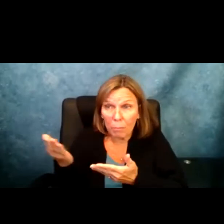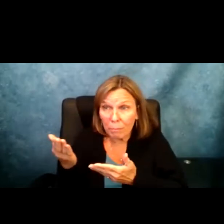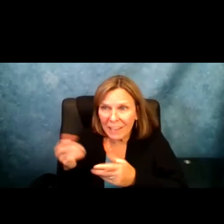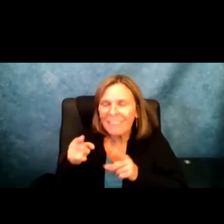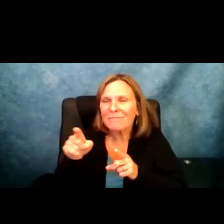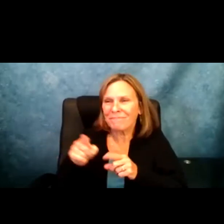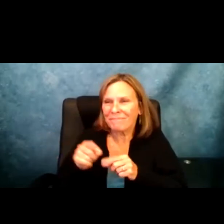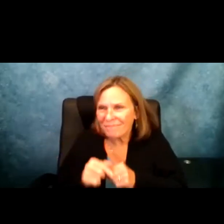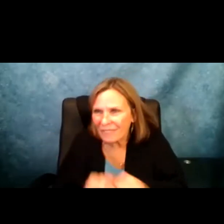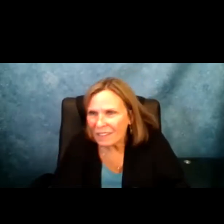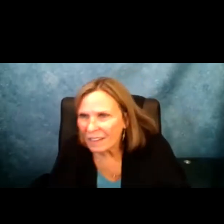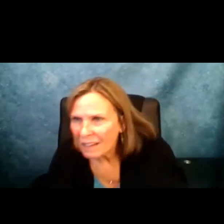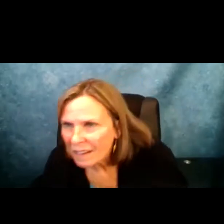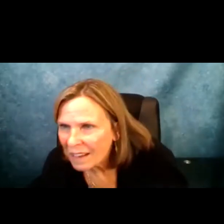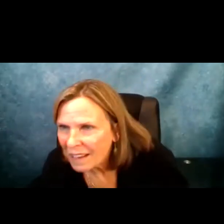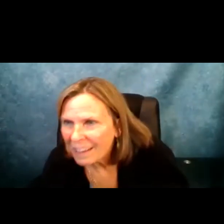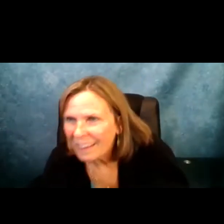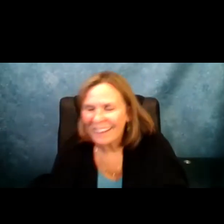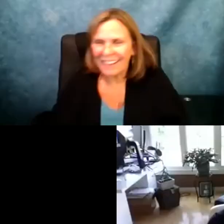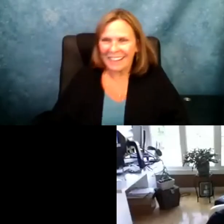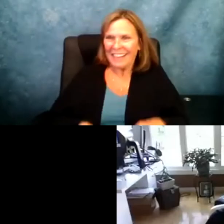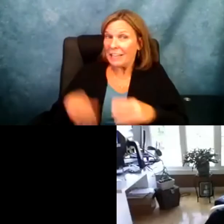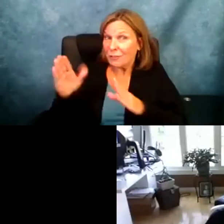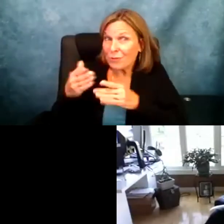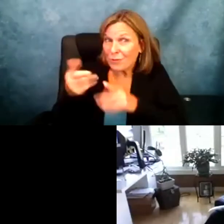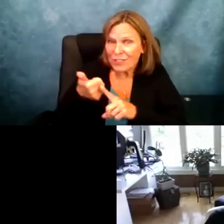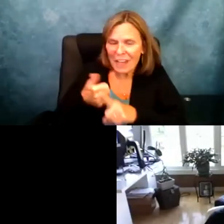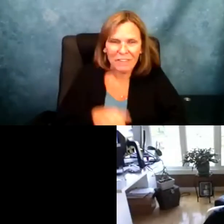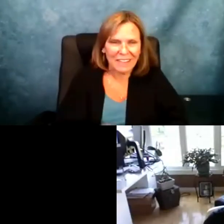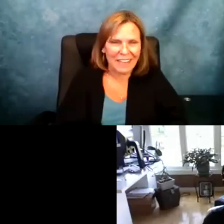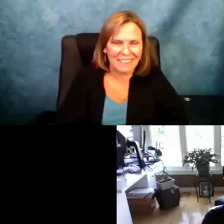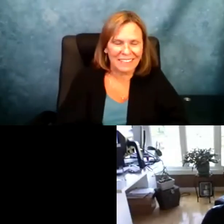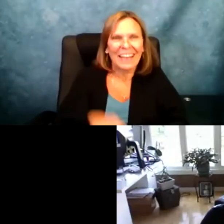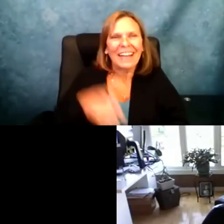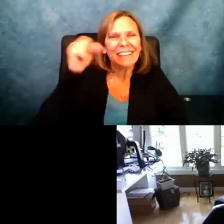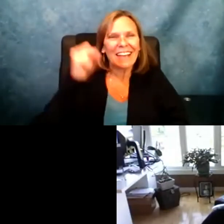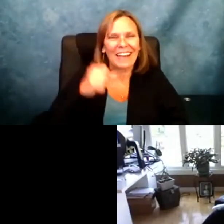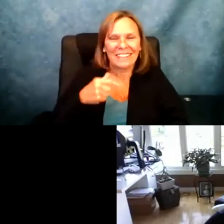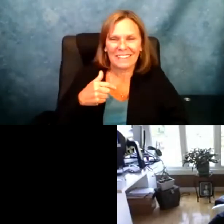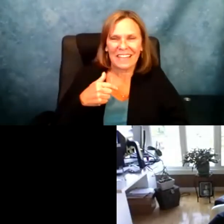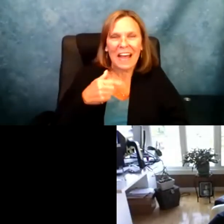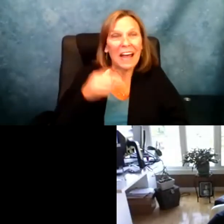I haven't seen Benny but the next panelist is Jacob. Is Jacob on the list? I guess?